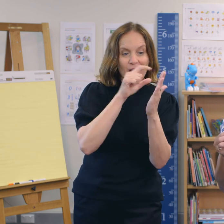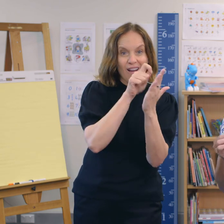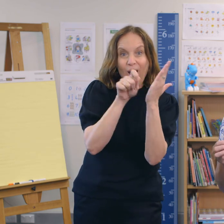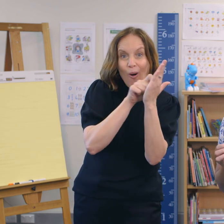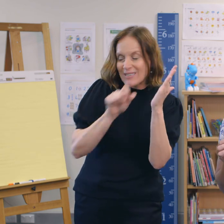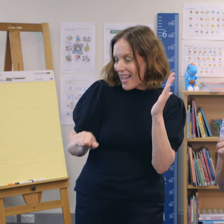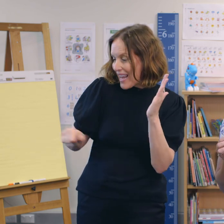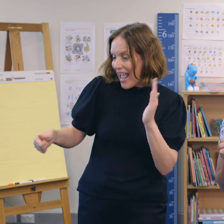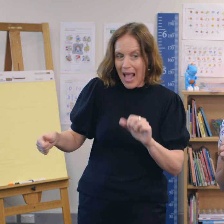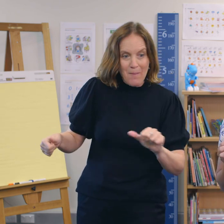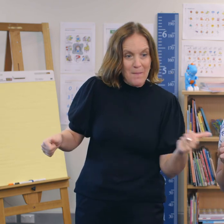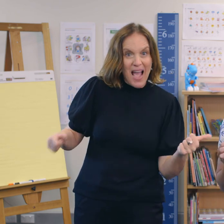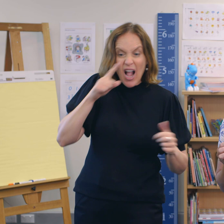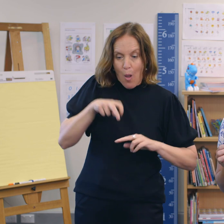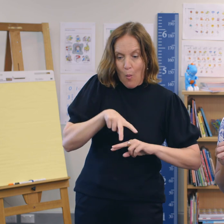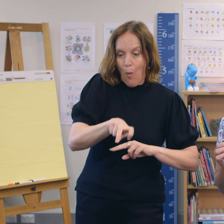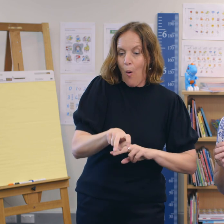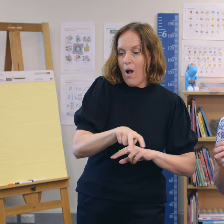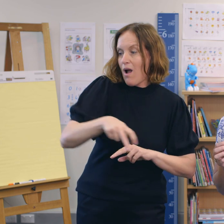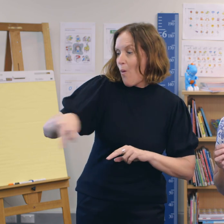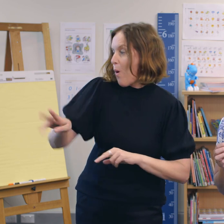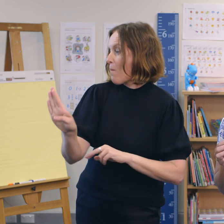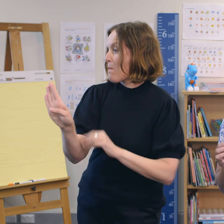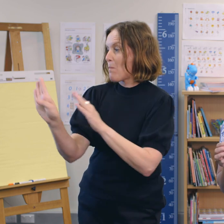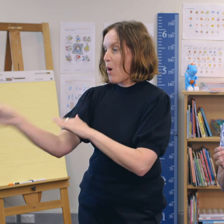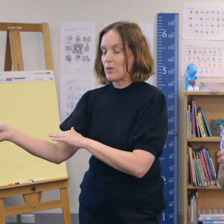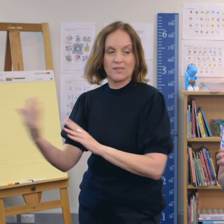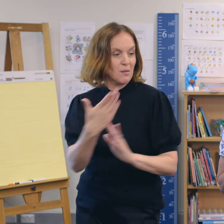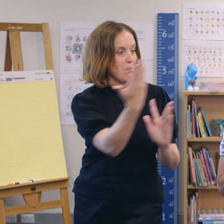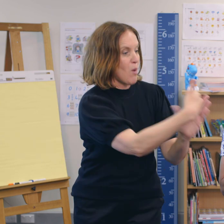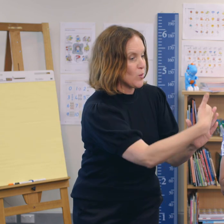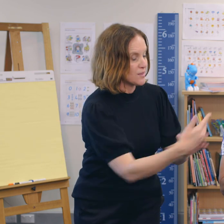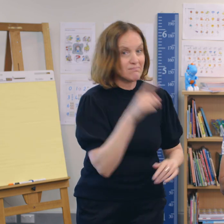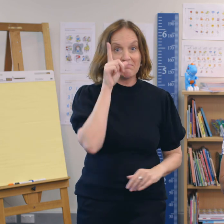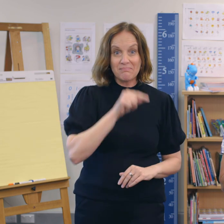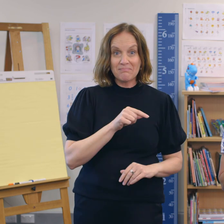and deliver them to their letterbox on the daily walk in the street.